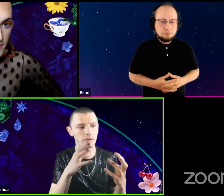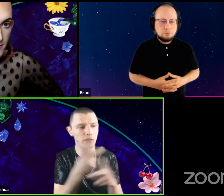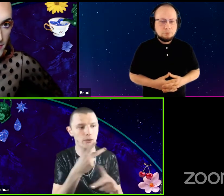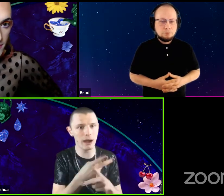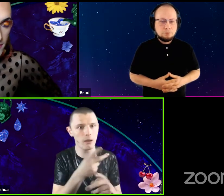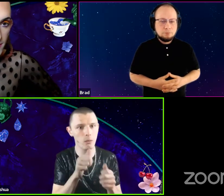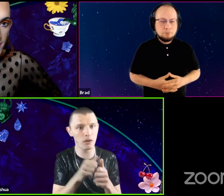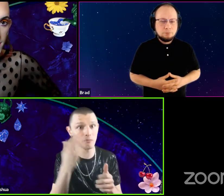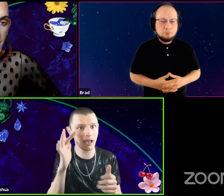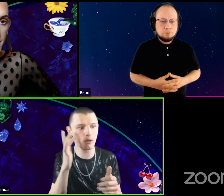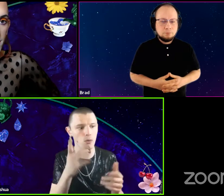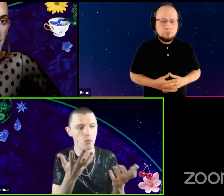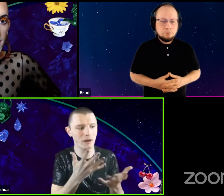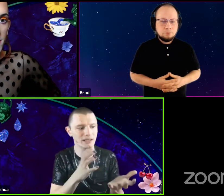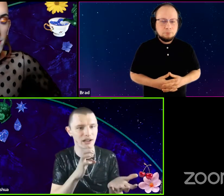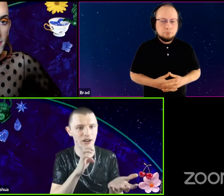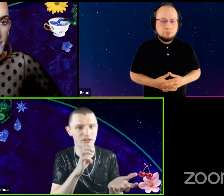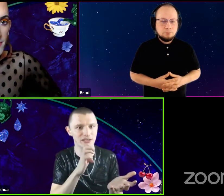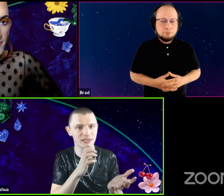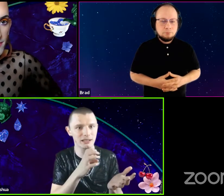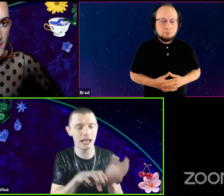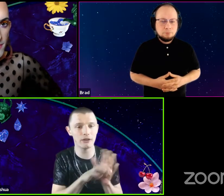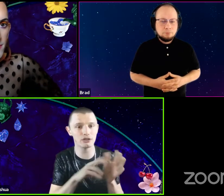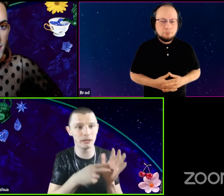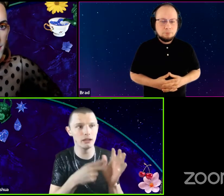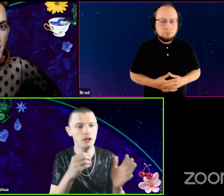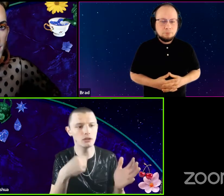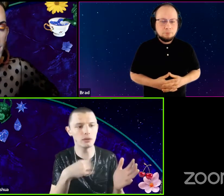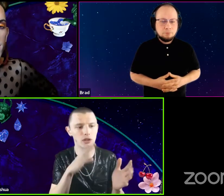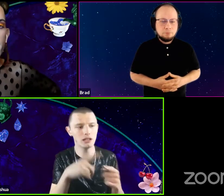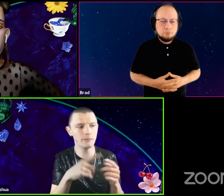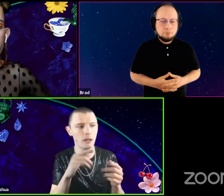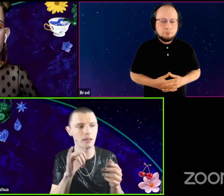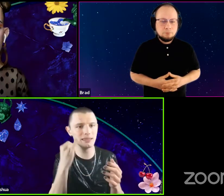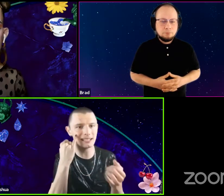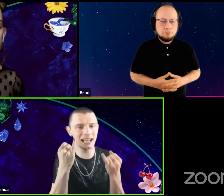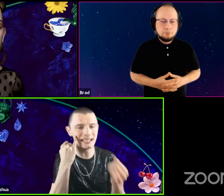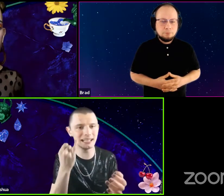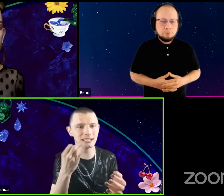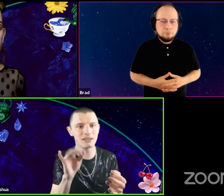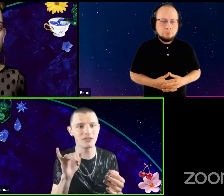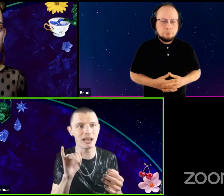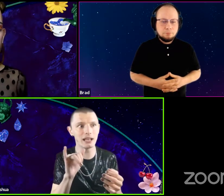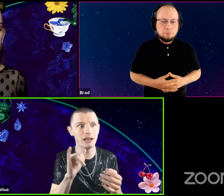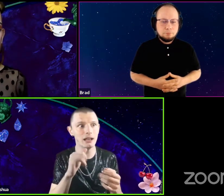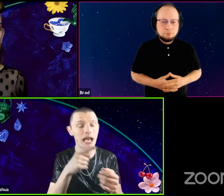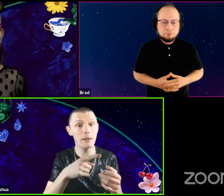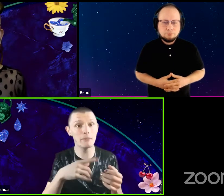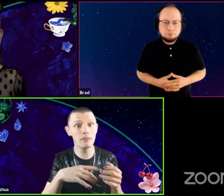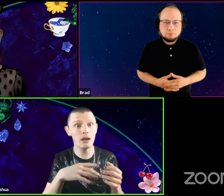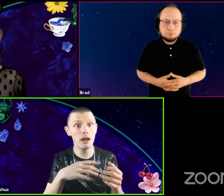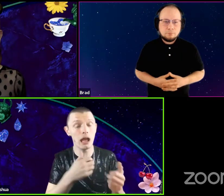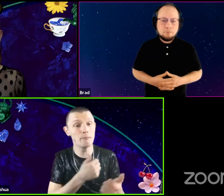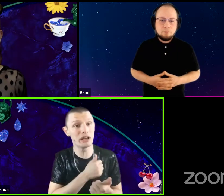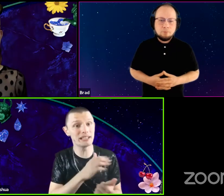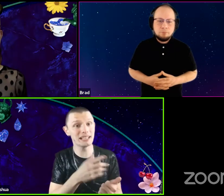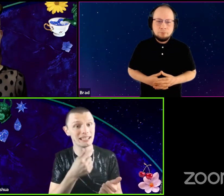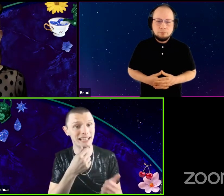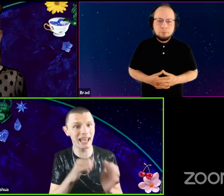out with Michael, what is Ernst's character mean? So we talked about like, of these ideas of like, him embracing his gay identity,